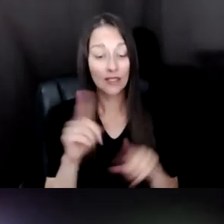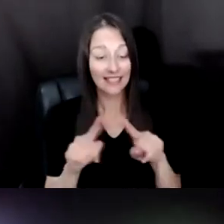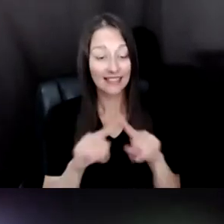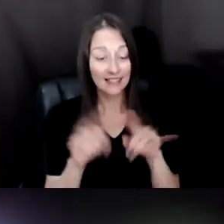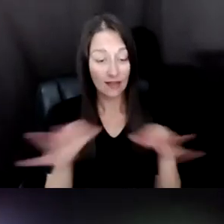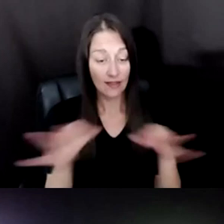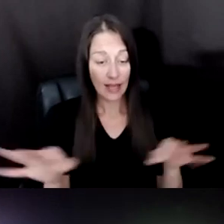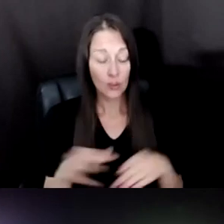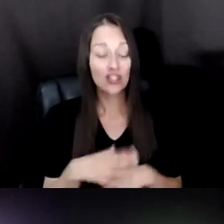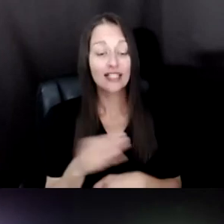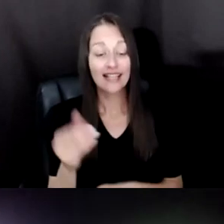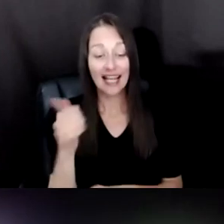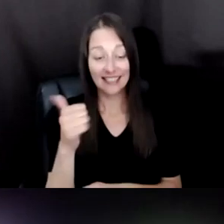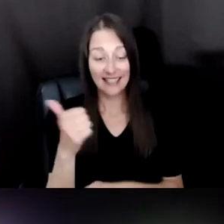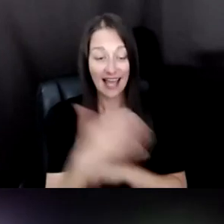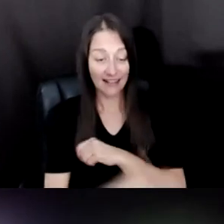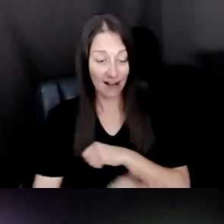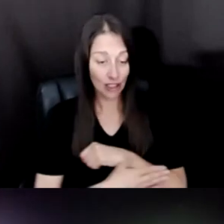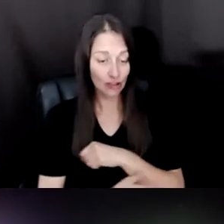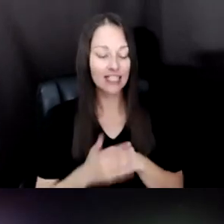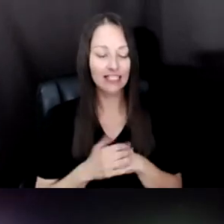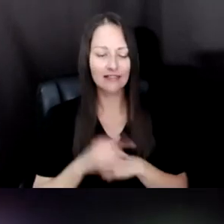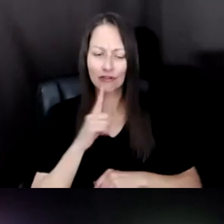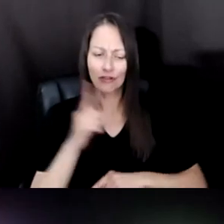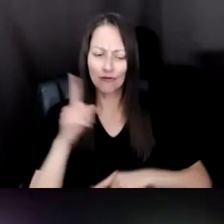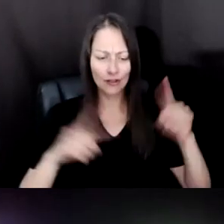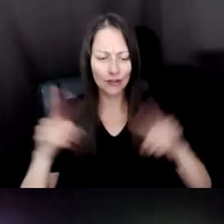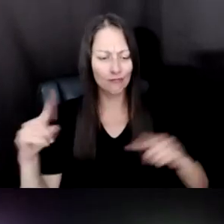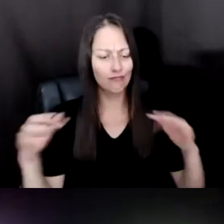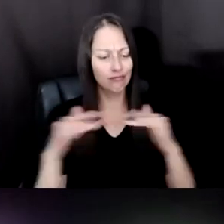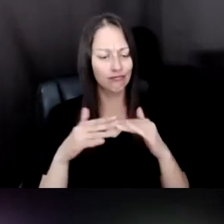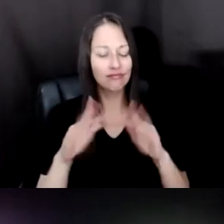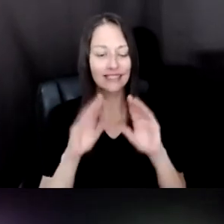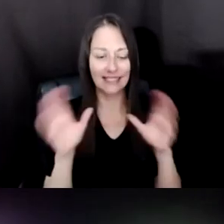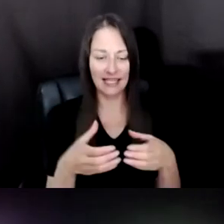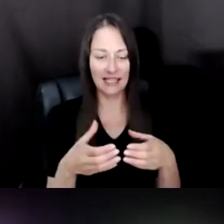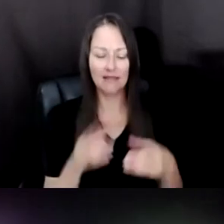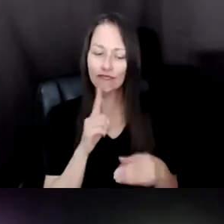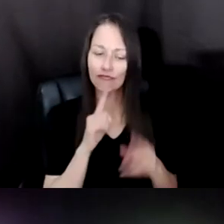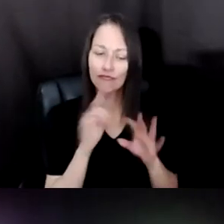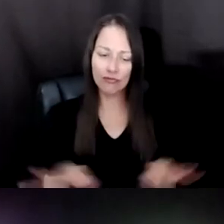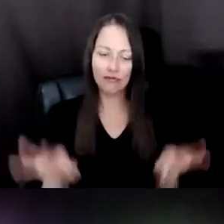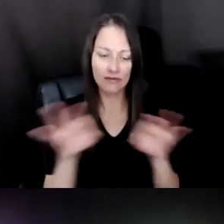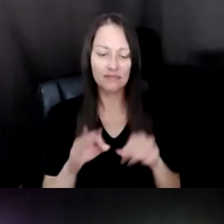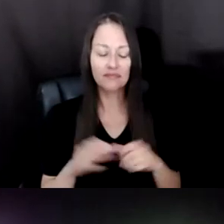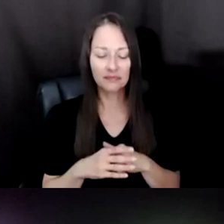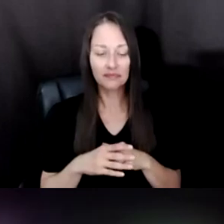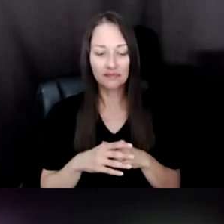SO DIVERSITY AND INCLUSIVE TEAM AS ONE OF THE MOST FUNDAMENTAL PART. AND ALSO LIKE AS